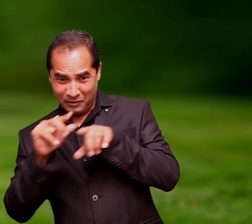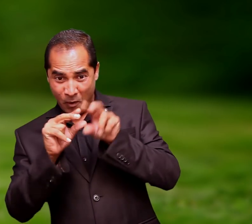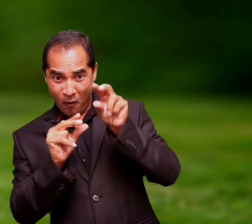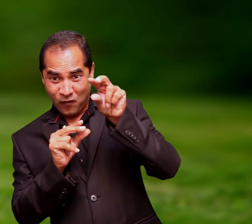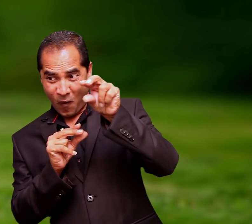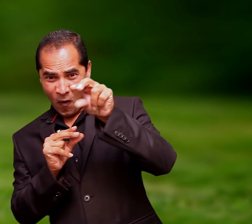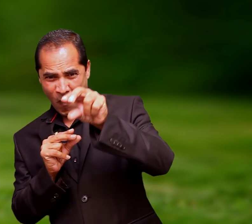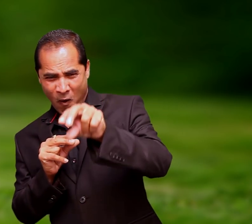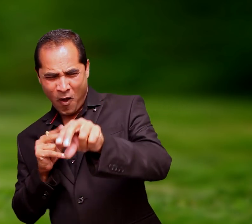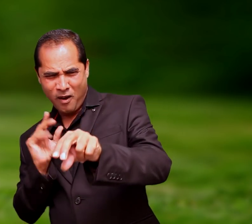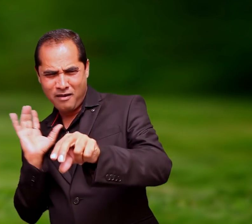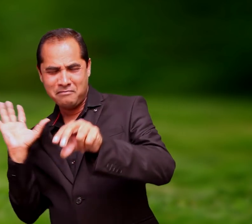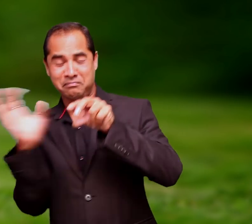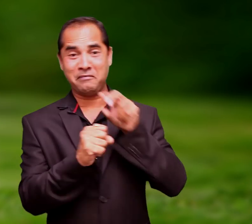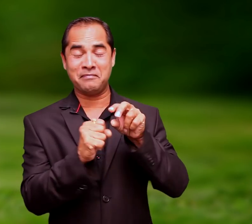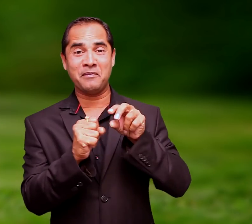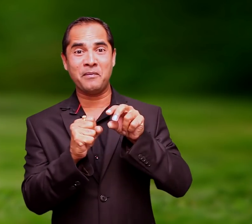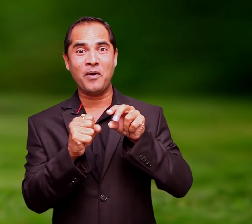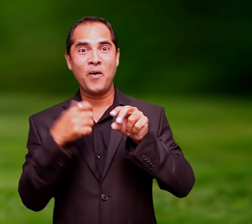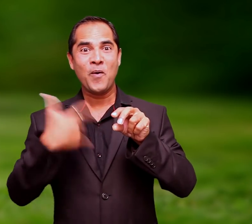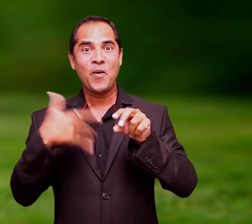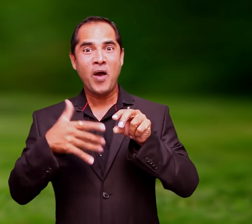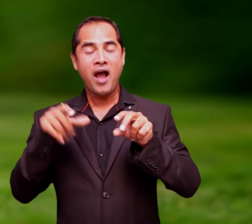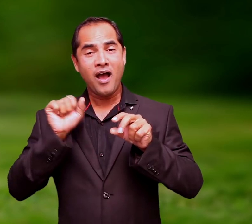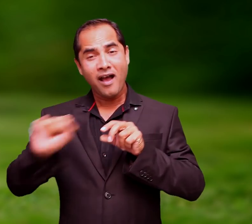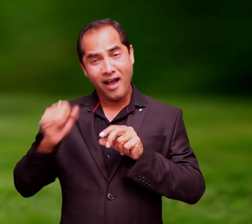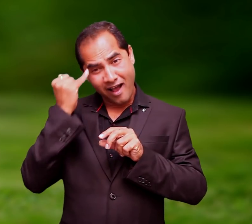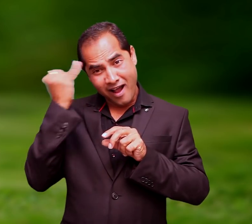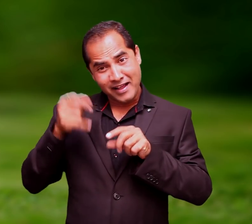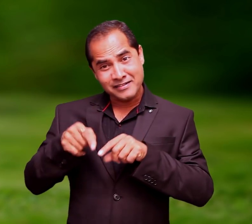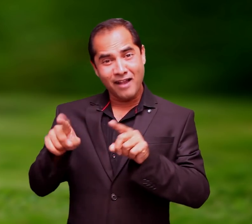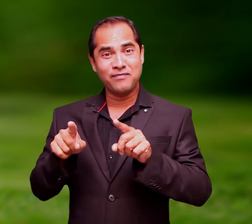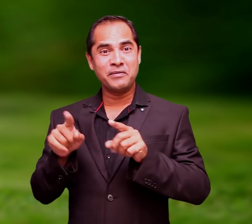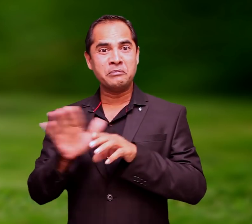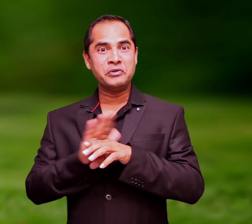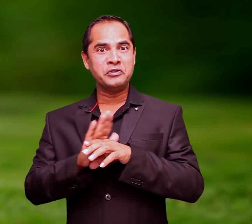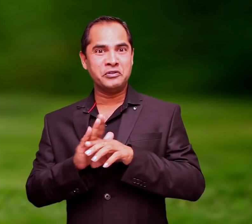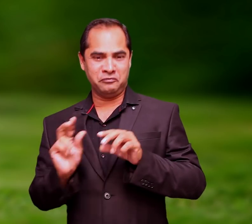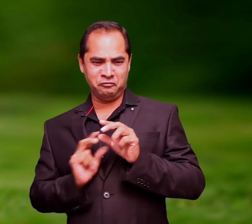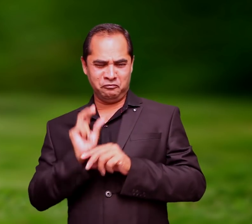of the suitcase to catch it by surprise. This was his own idea to remain busy for